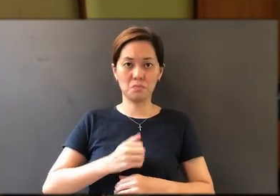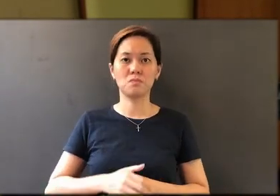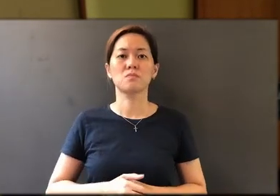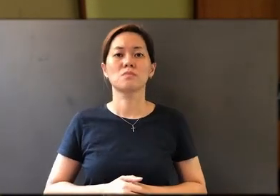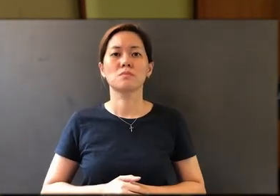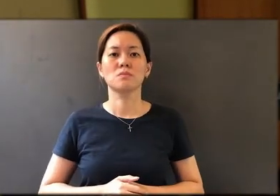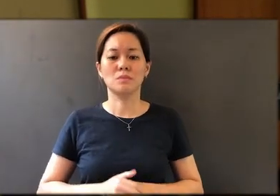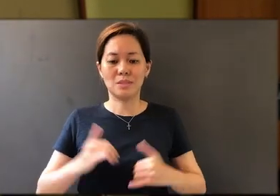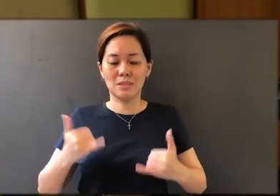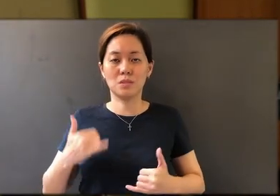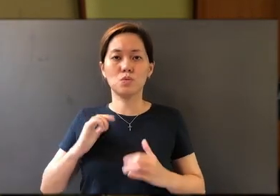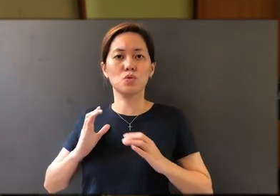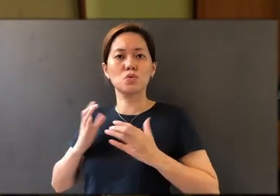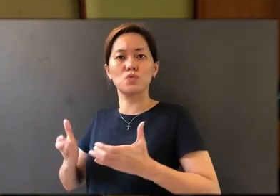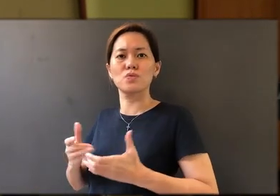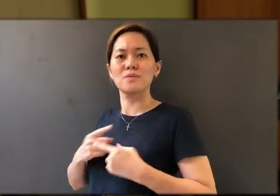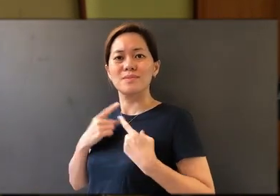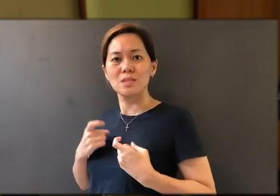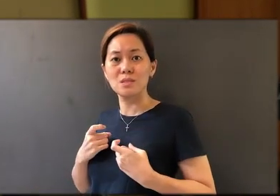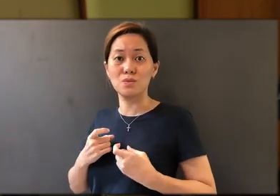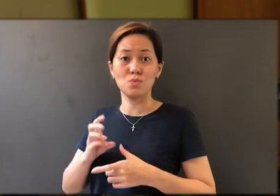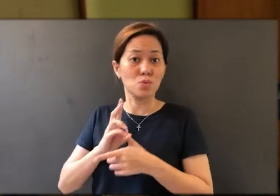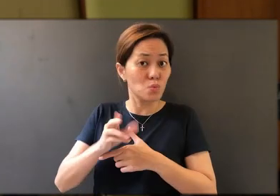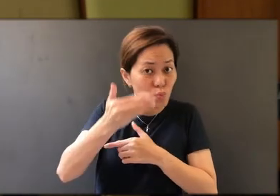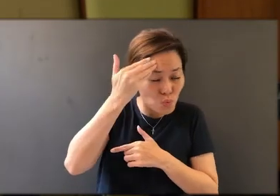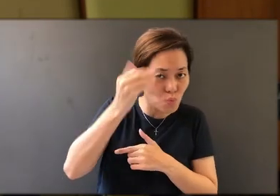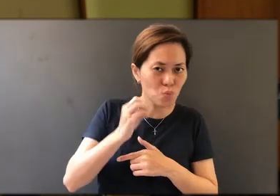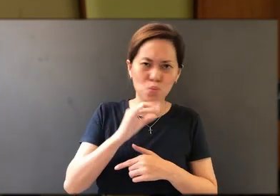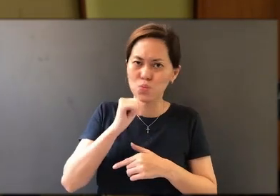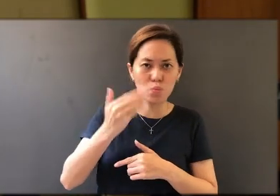to confess our sins, whether knowingly or unknowingly, before God.